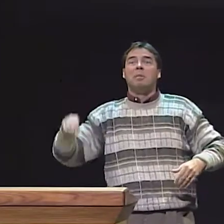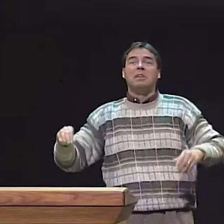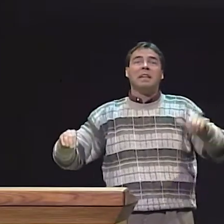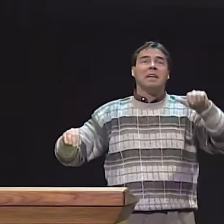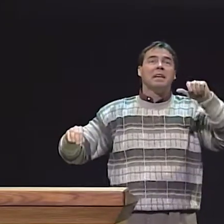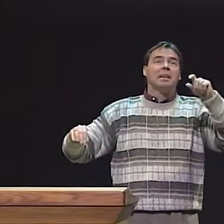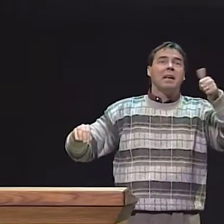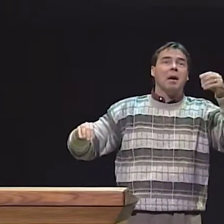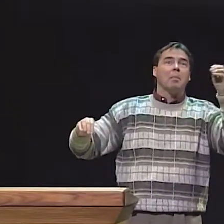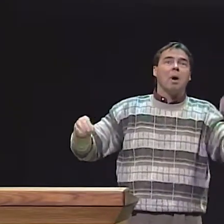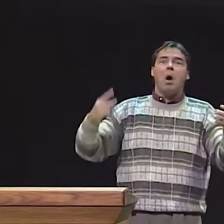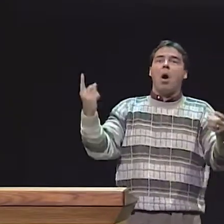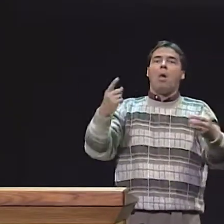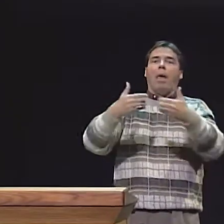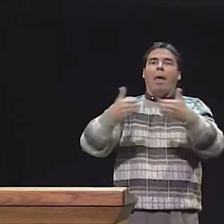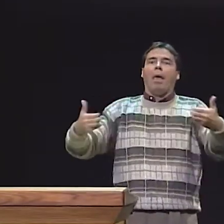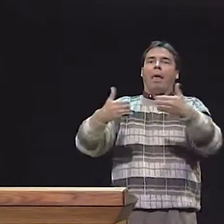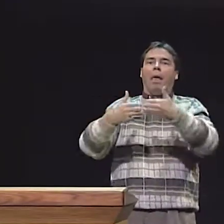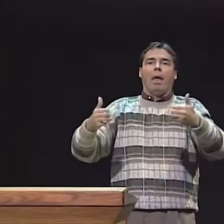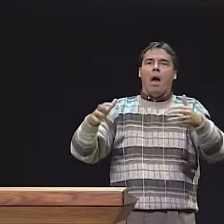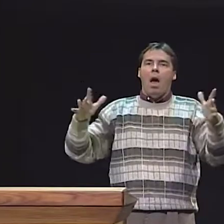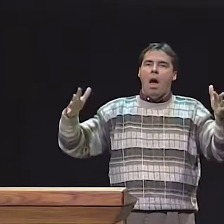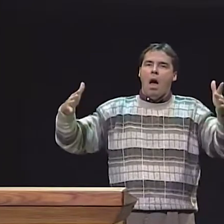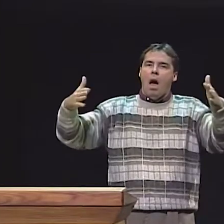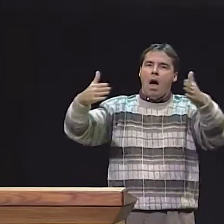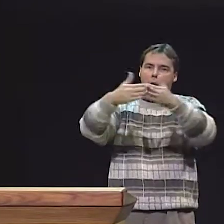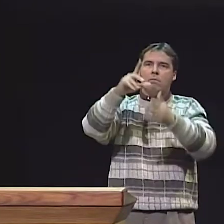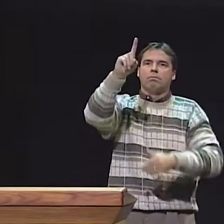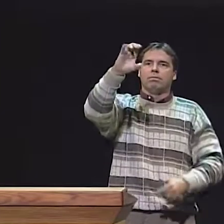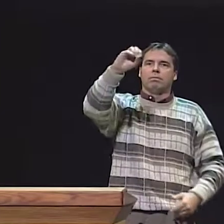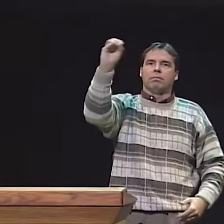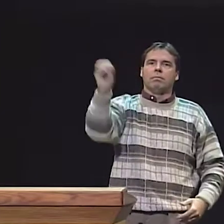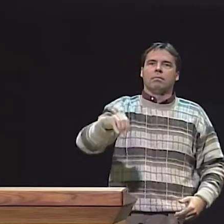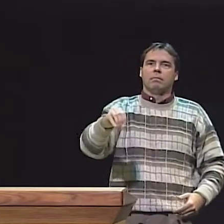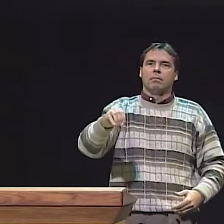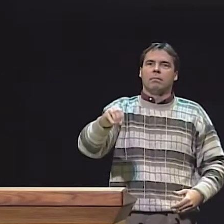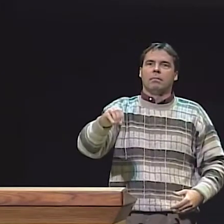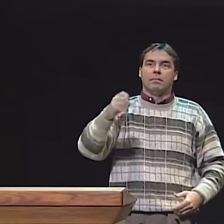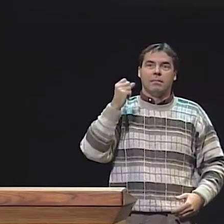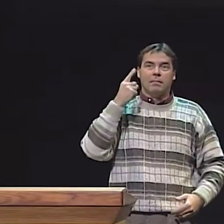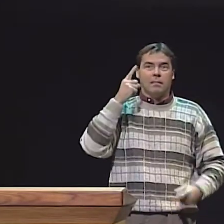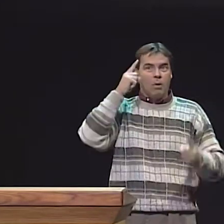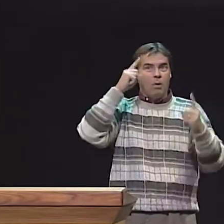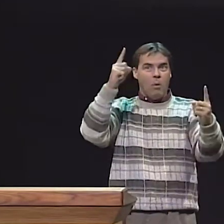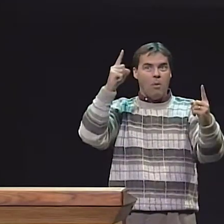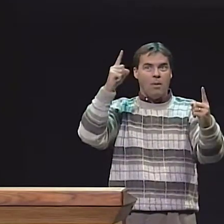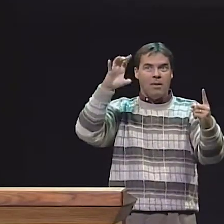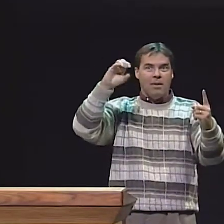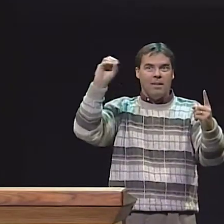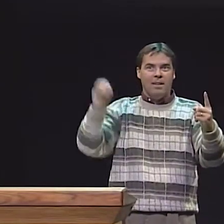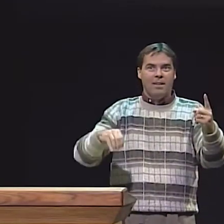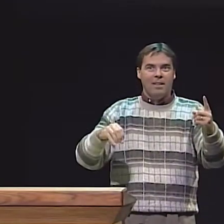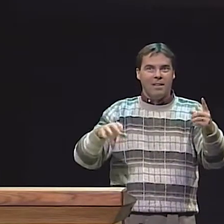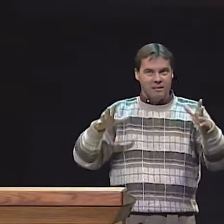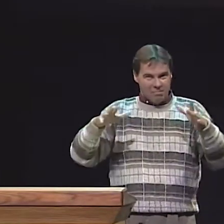THEY HAVE MORE TIME TO PROGRESS. 90% OF THE STUDENTS HAVE HEARING STUDENTS AND 10% HAVE DEAF,